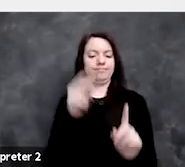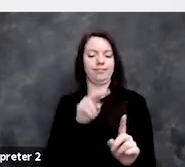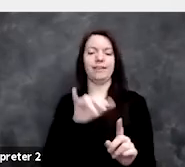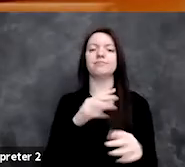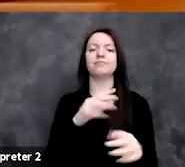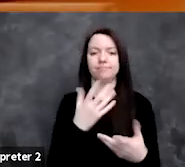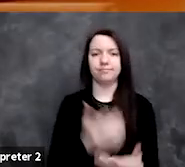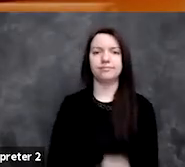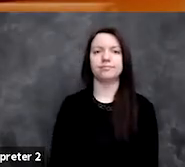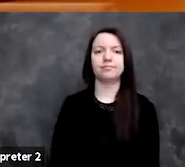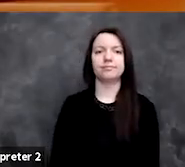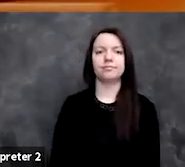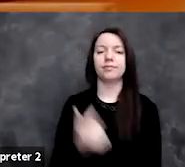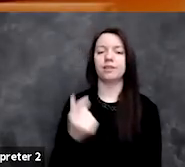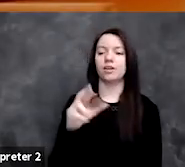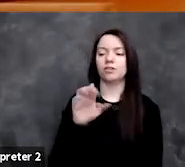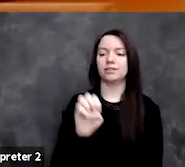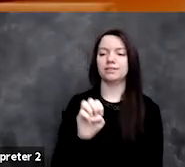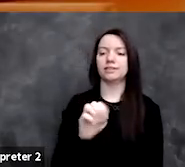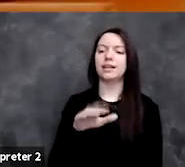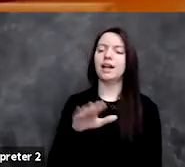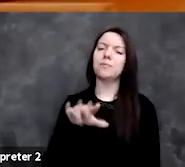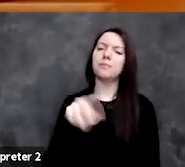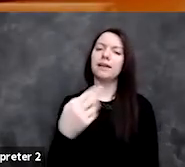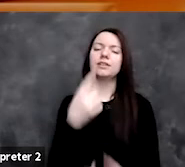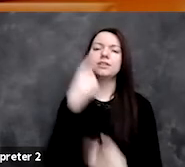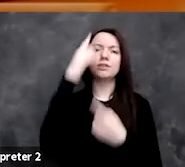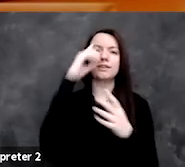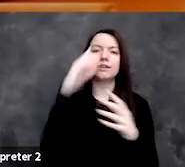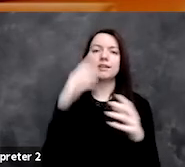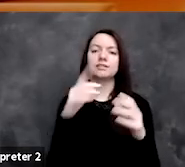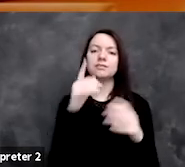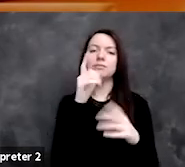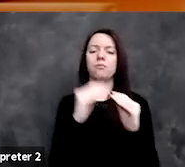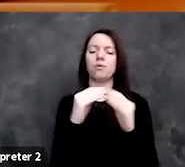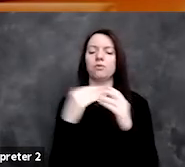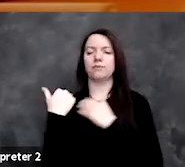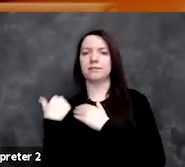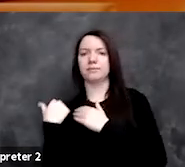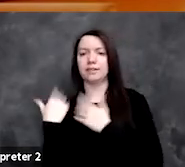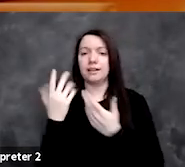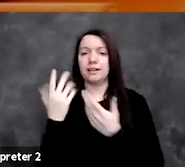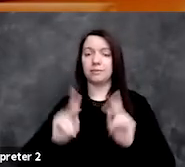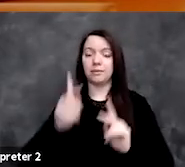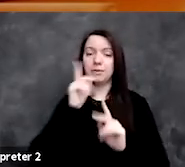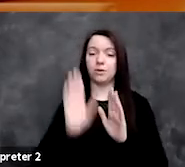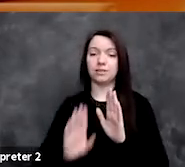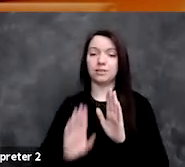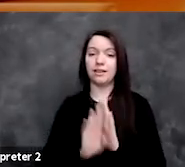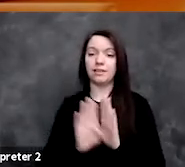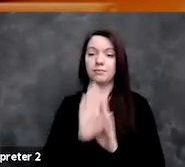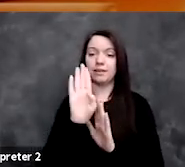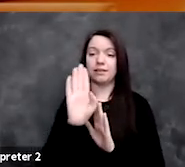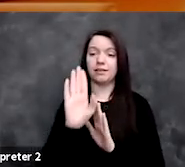Beth, do you think that it's mostly the responsibility of folks who are developing these algorithms